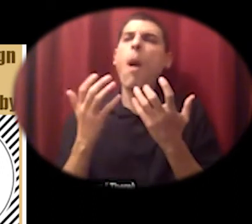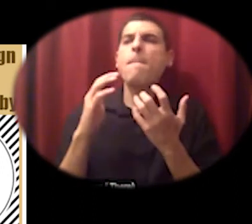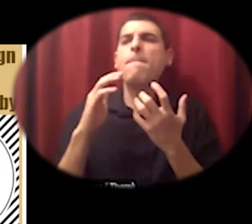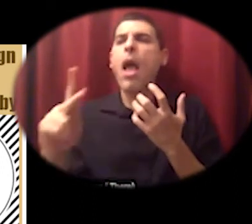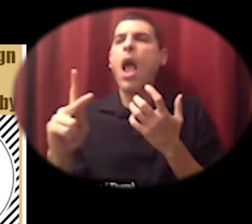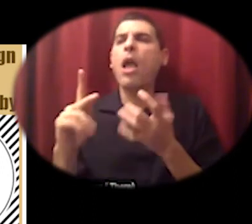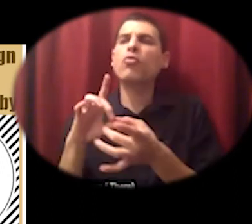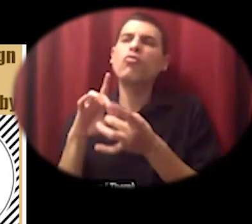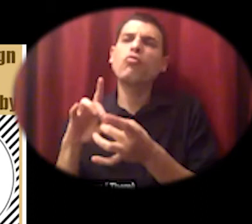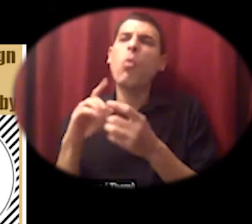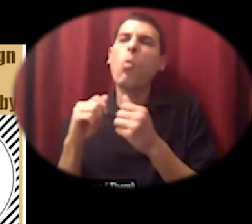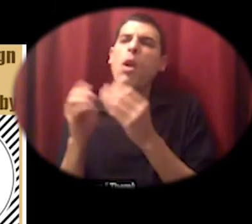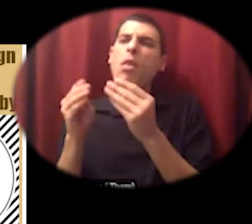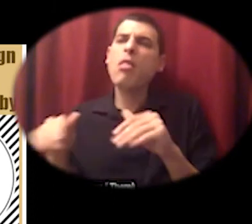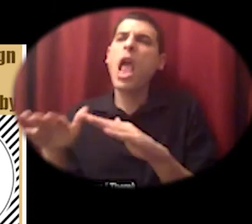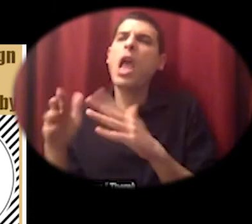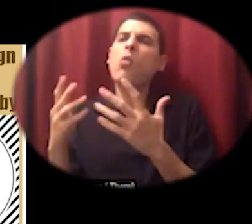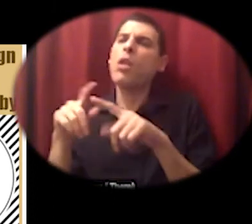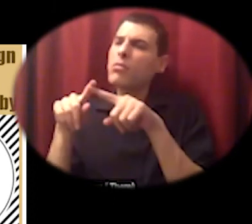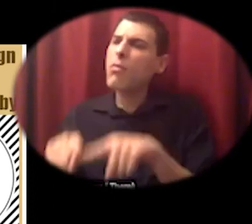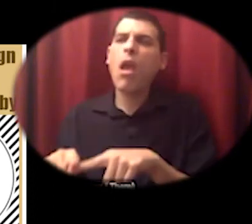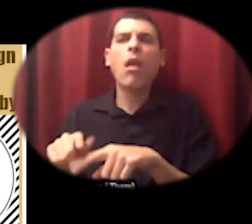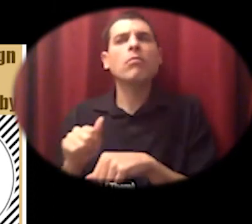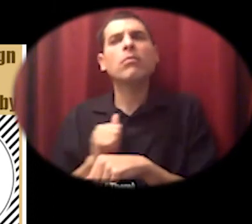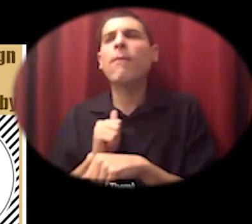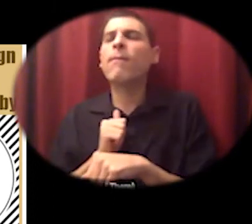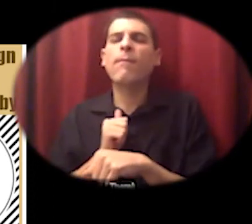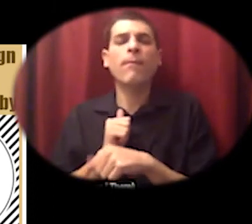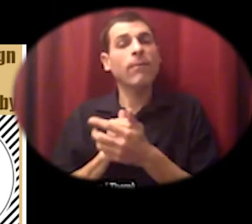understanding of business cooperatives. most communities operate businesses